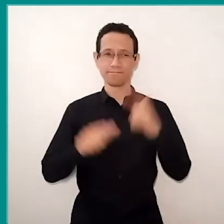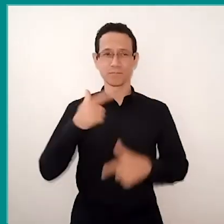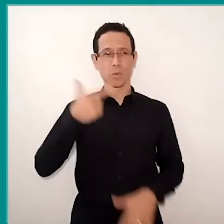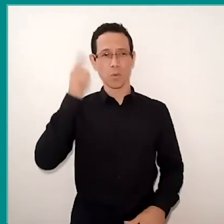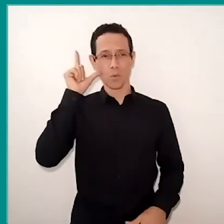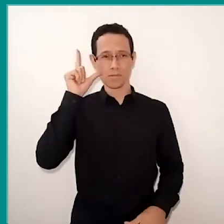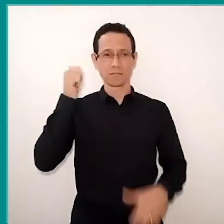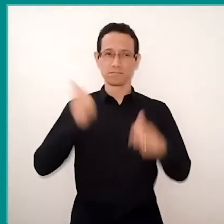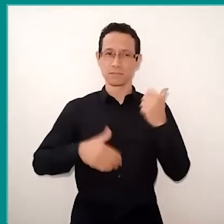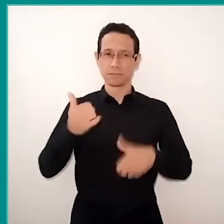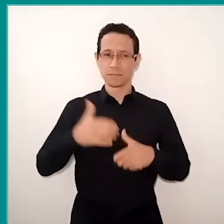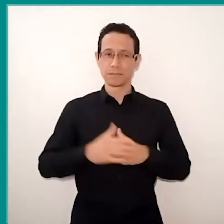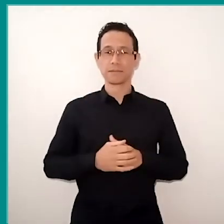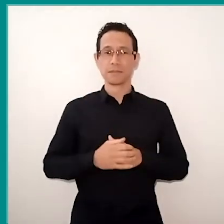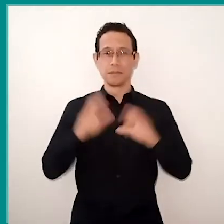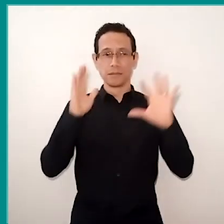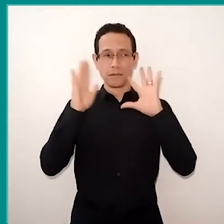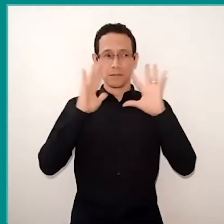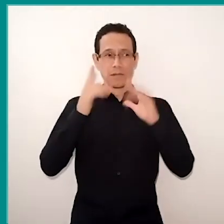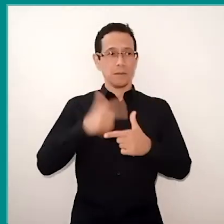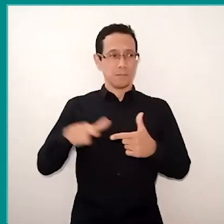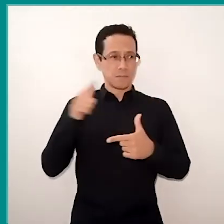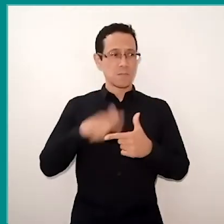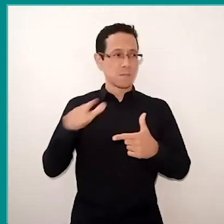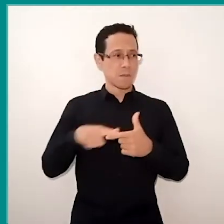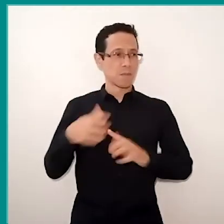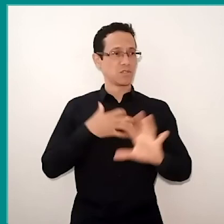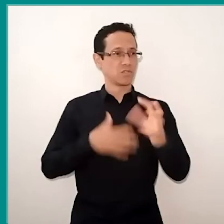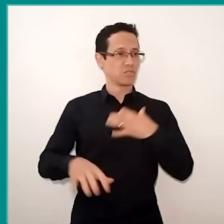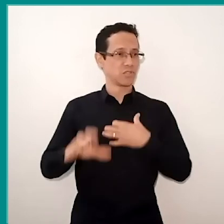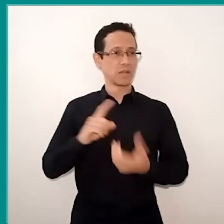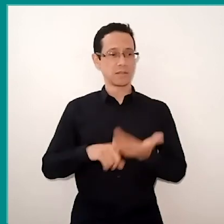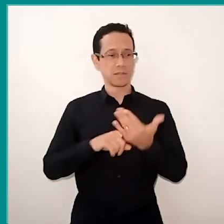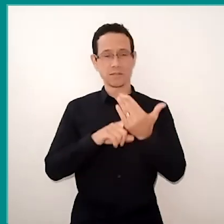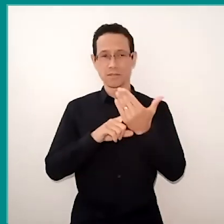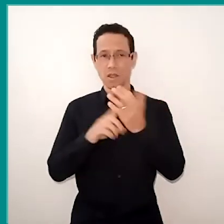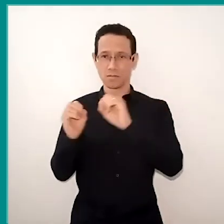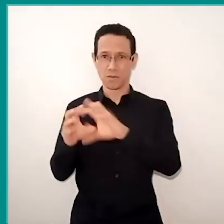Well, to think about these problems and this relationship between technology and education beyond the pandemic,